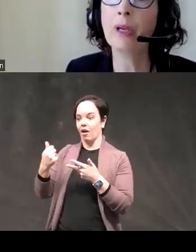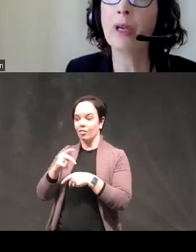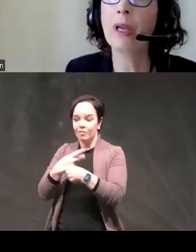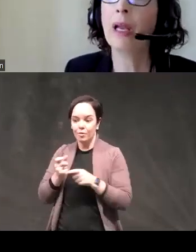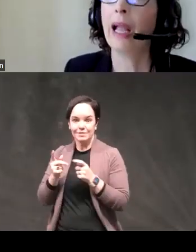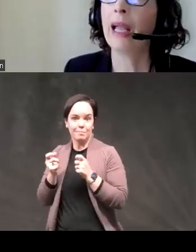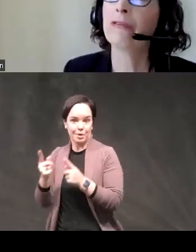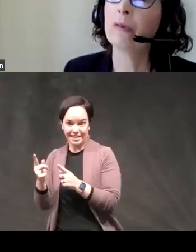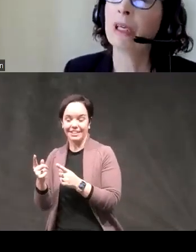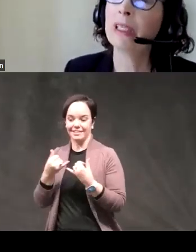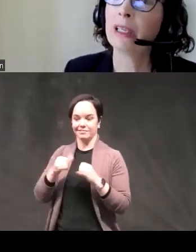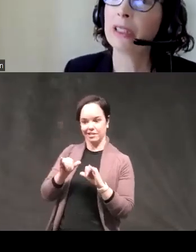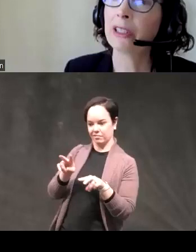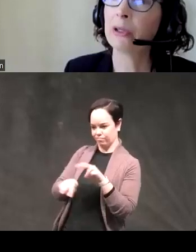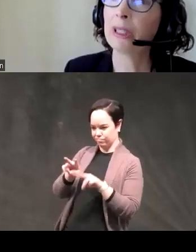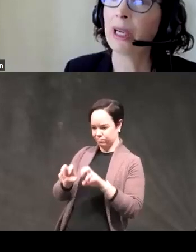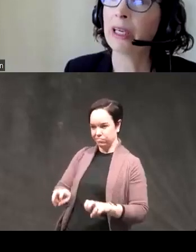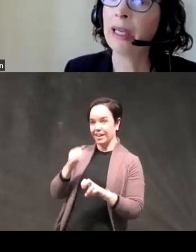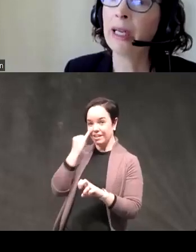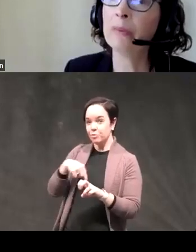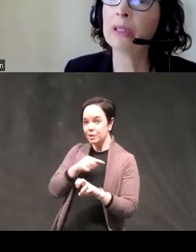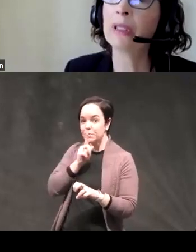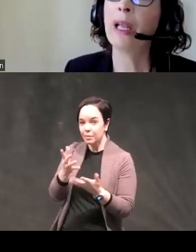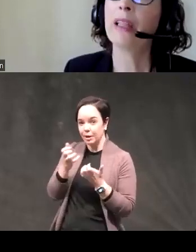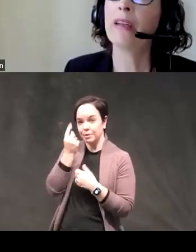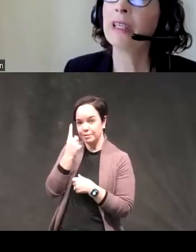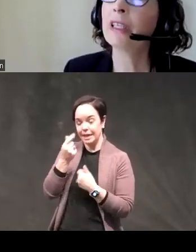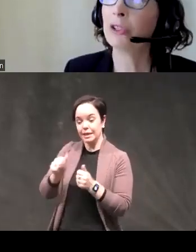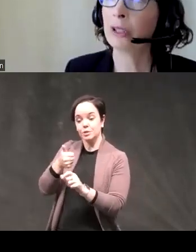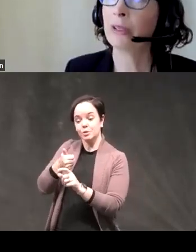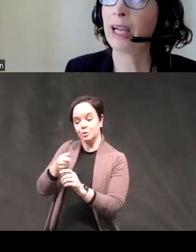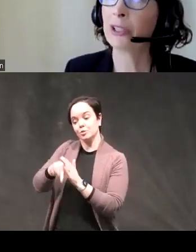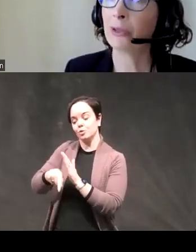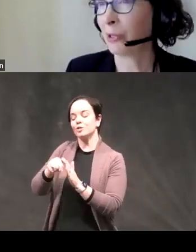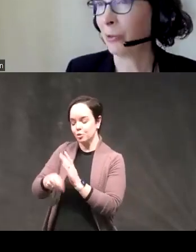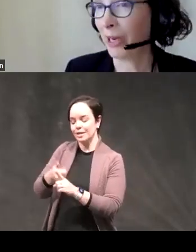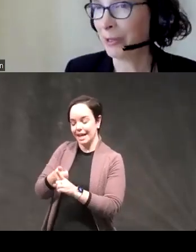and if we wanted to understand suicide attempts then feelings Trigger action was our winner